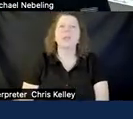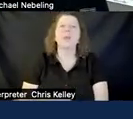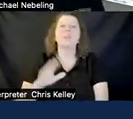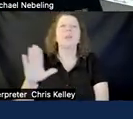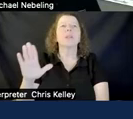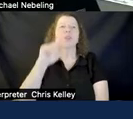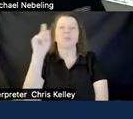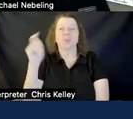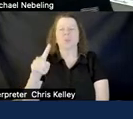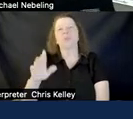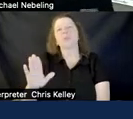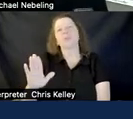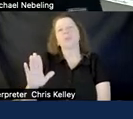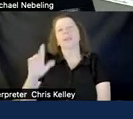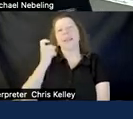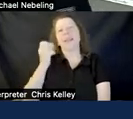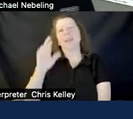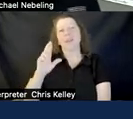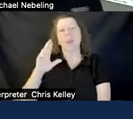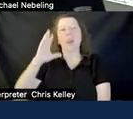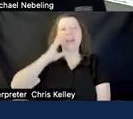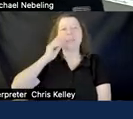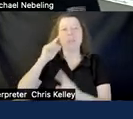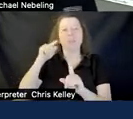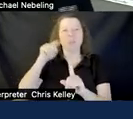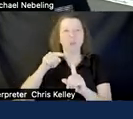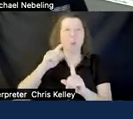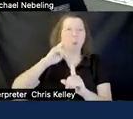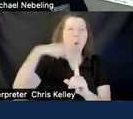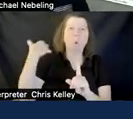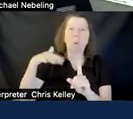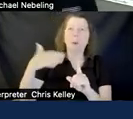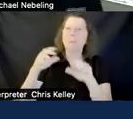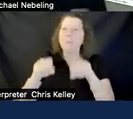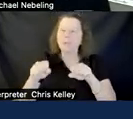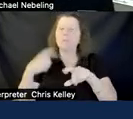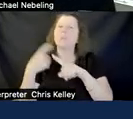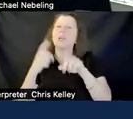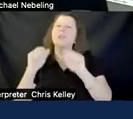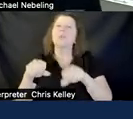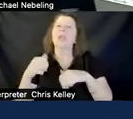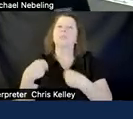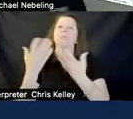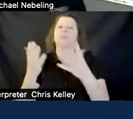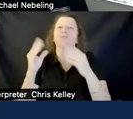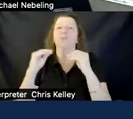do you see possible or have you experienced in online teaching and so we can do that uh you can